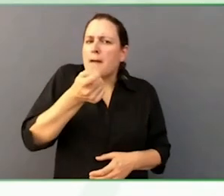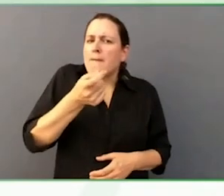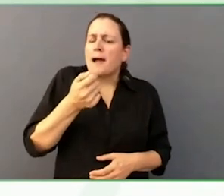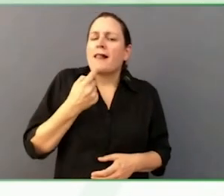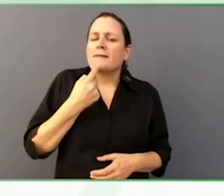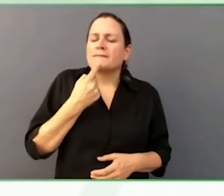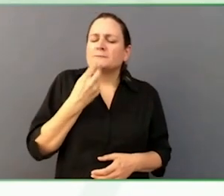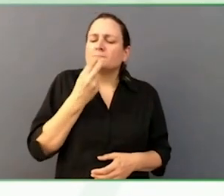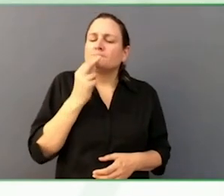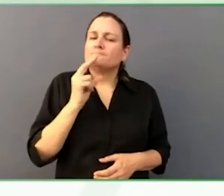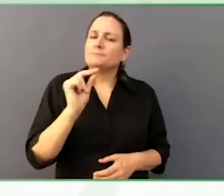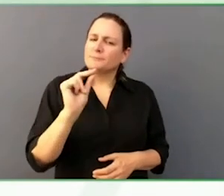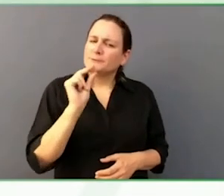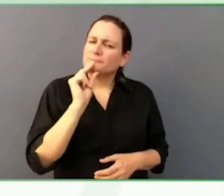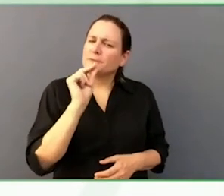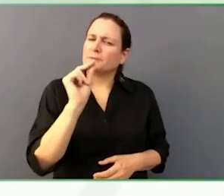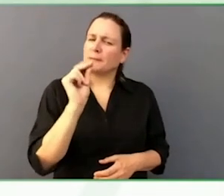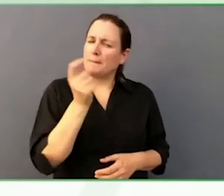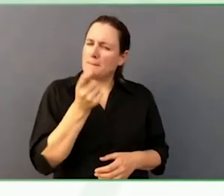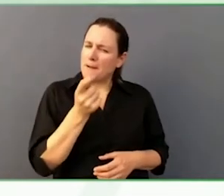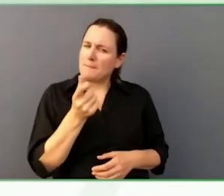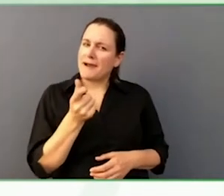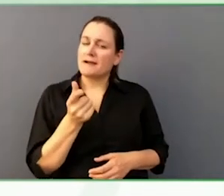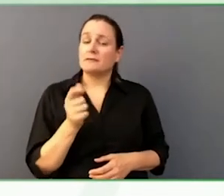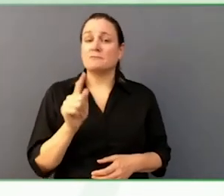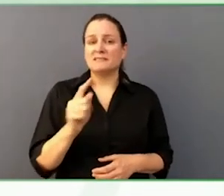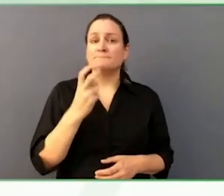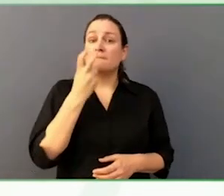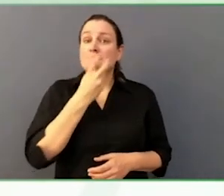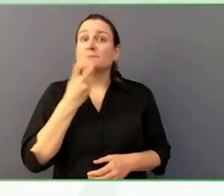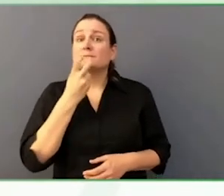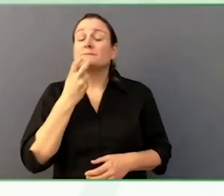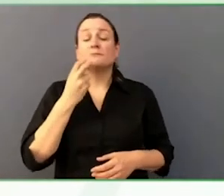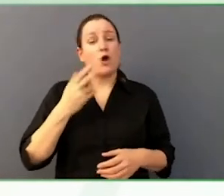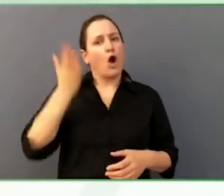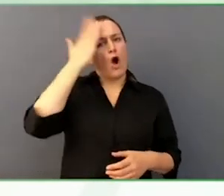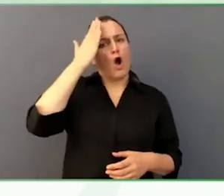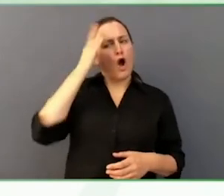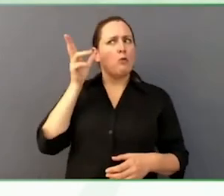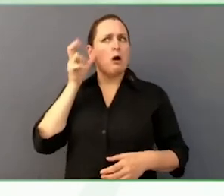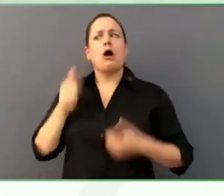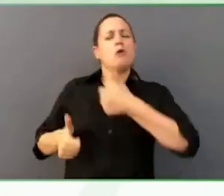the more you know him, and the context of his communication within